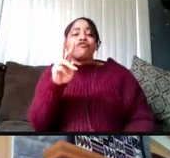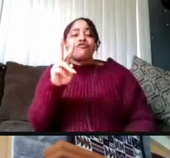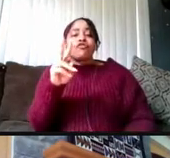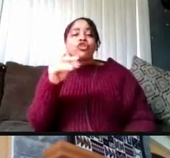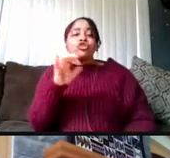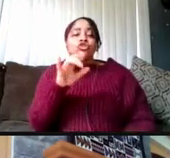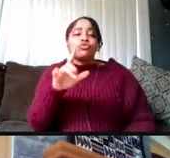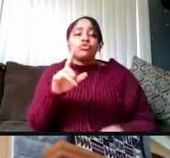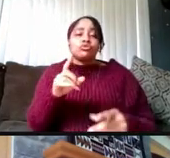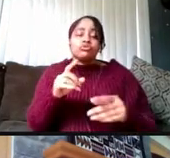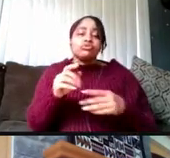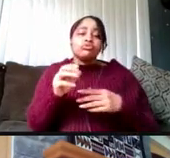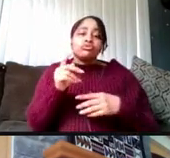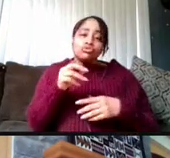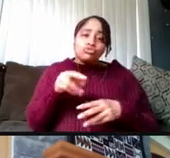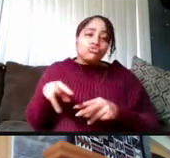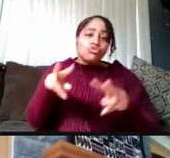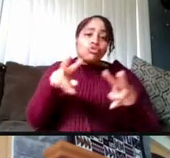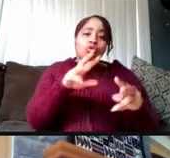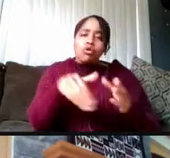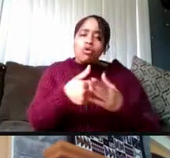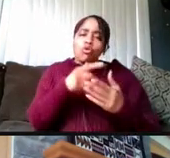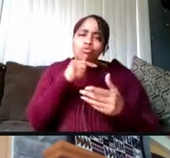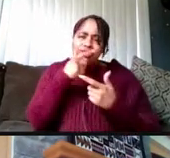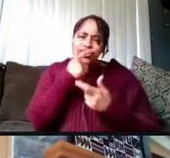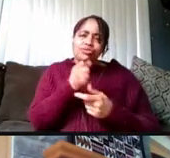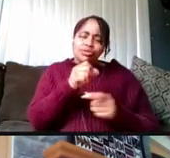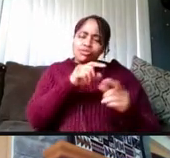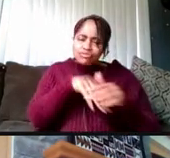And you can go to the office of Undergraduate Admissions' website